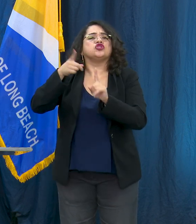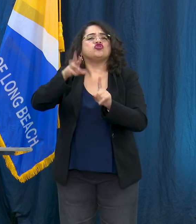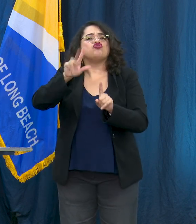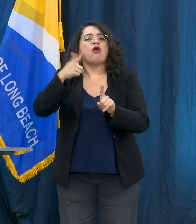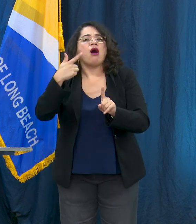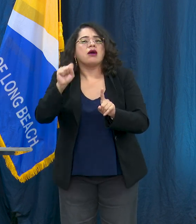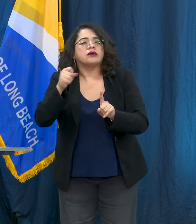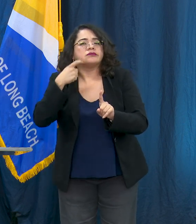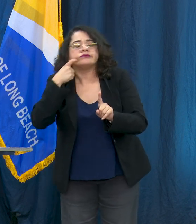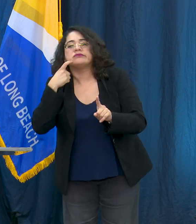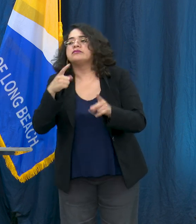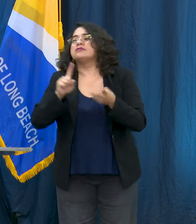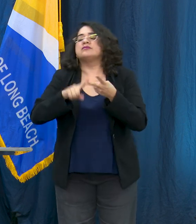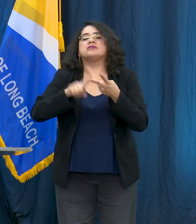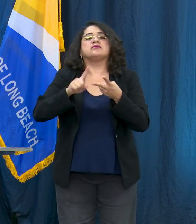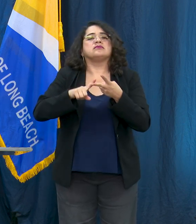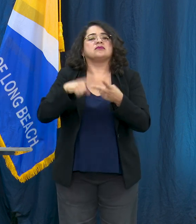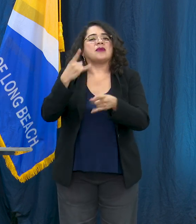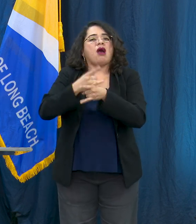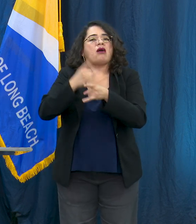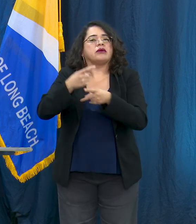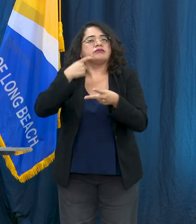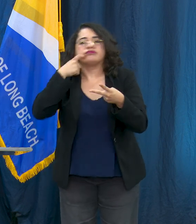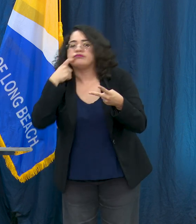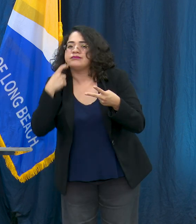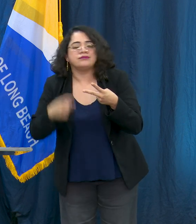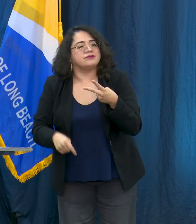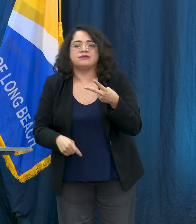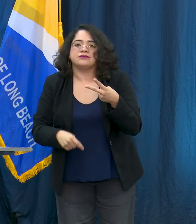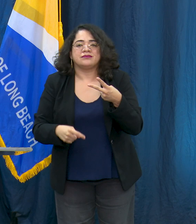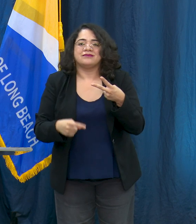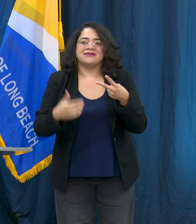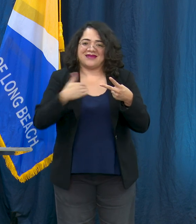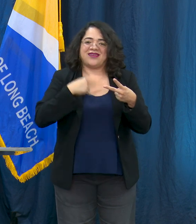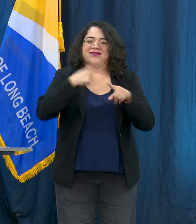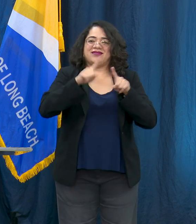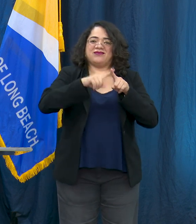build systems that support people so they never end up in that space. As the